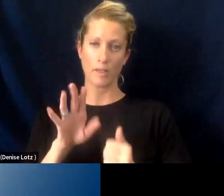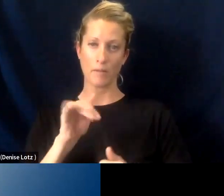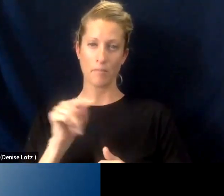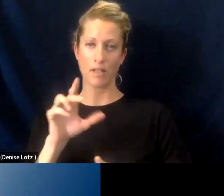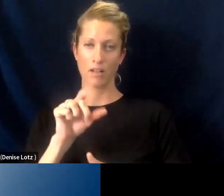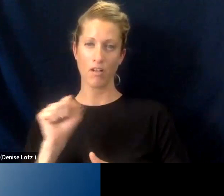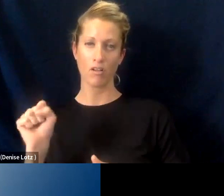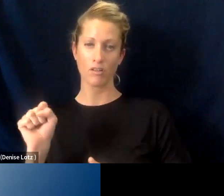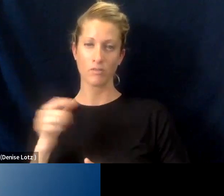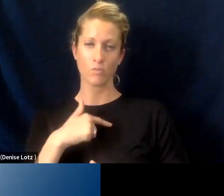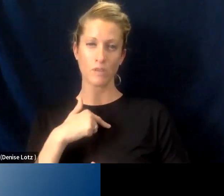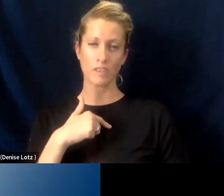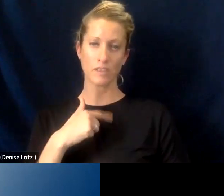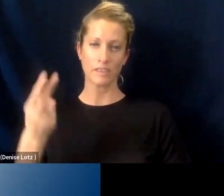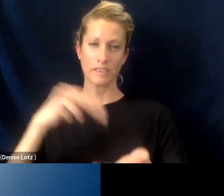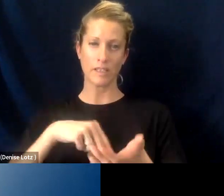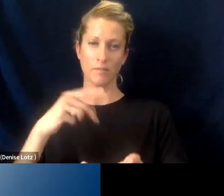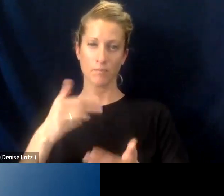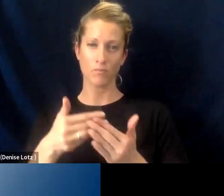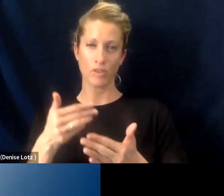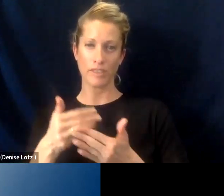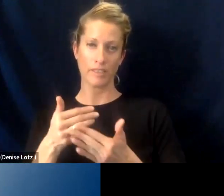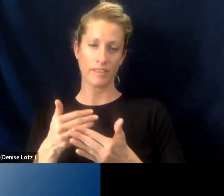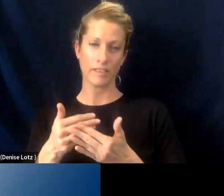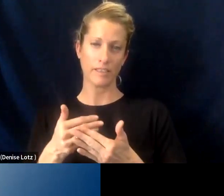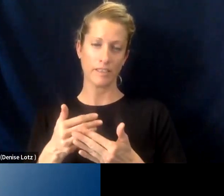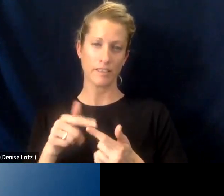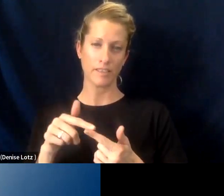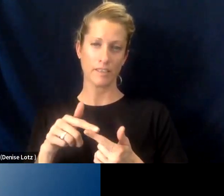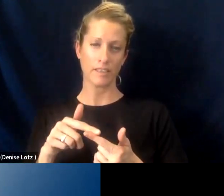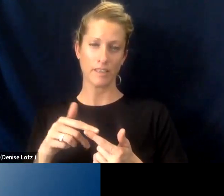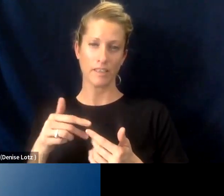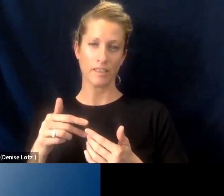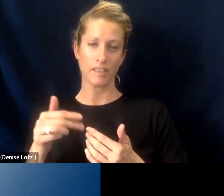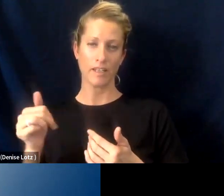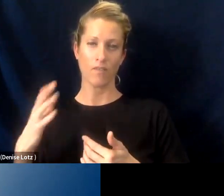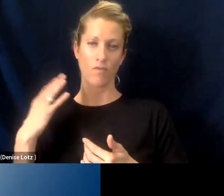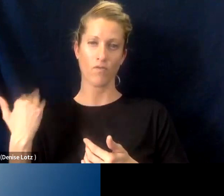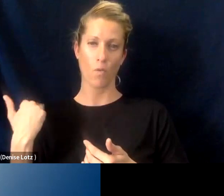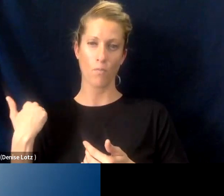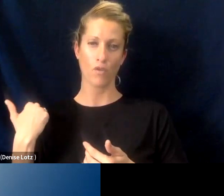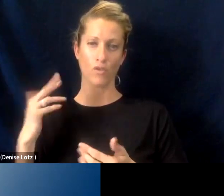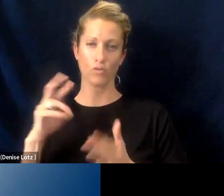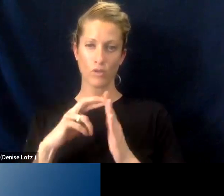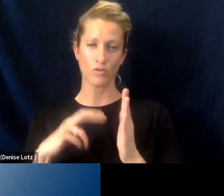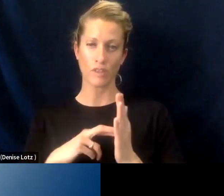We are standing up a 3, and then a formal registered apprenticeship program where the pre apprenticeship starts at Calbright.